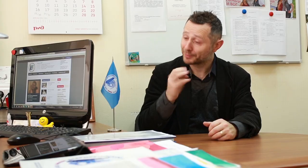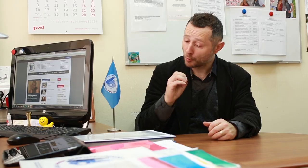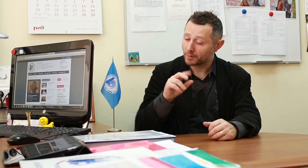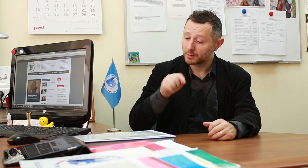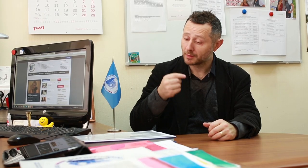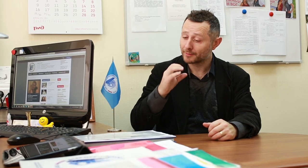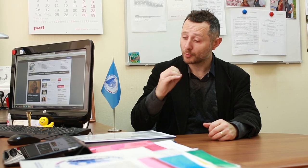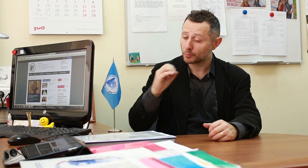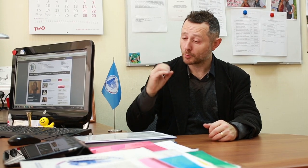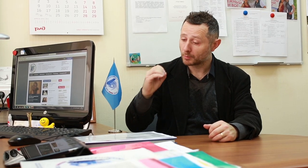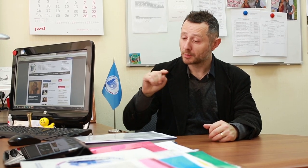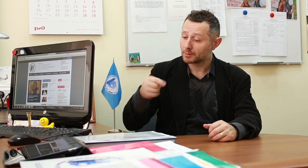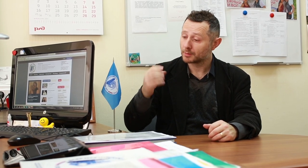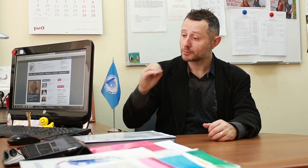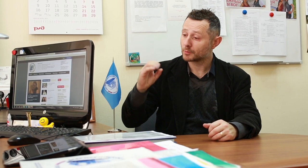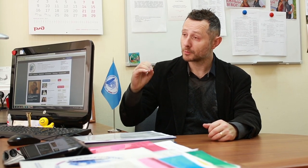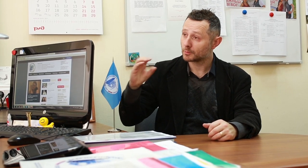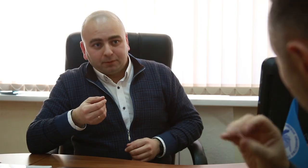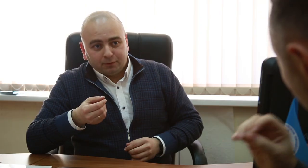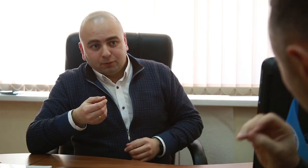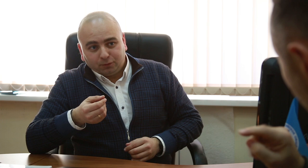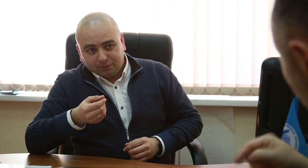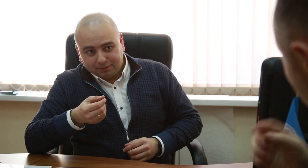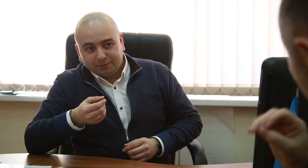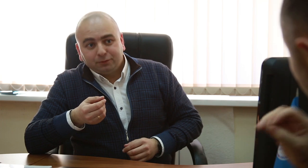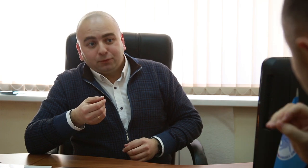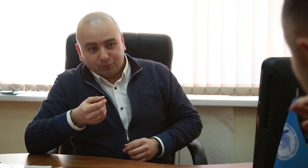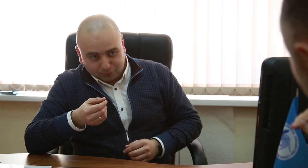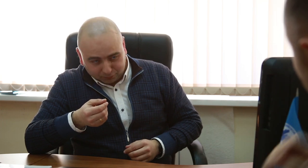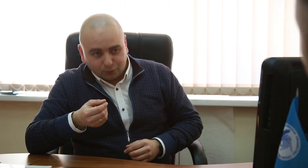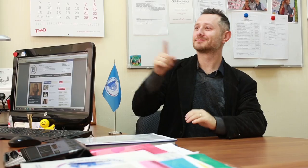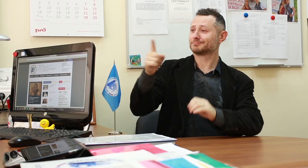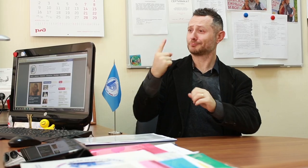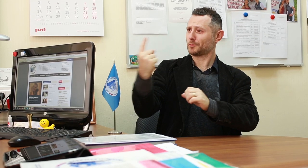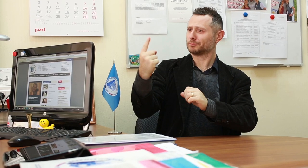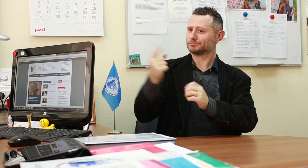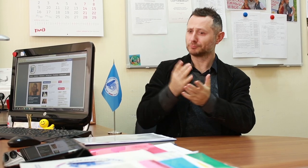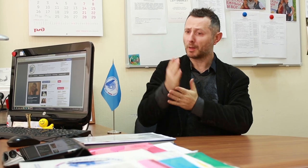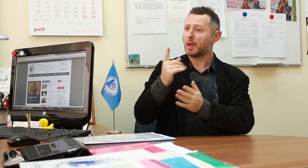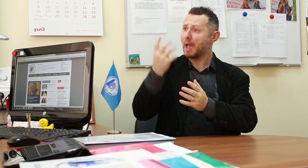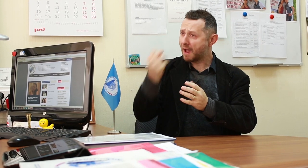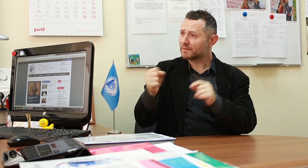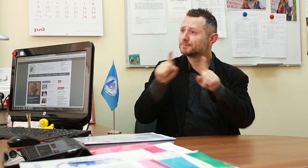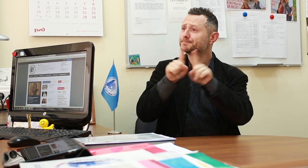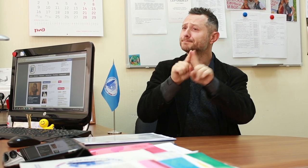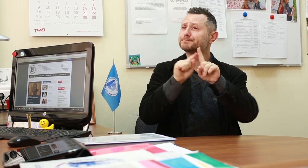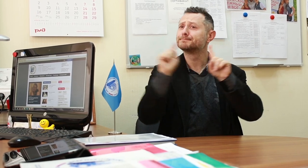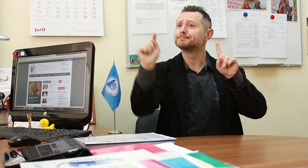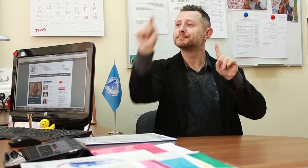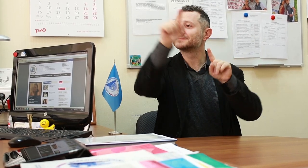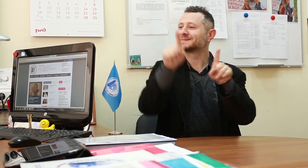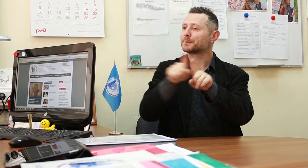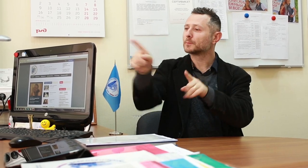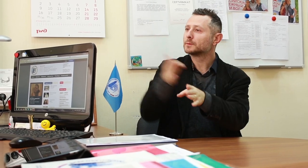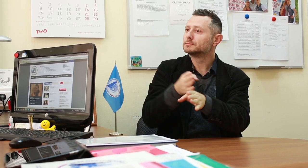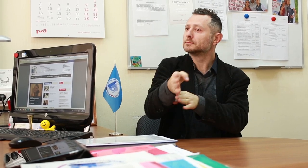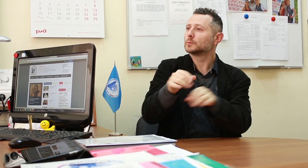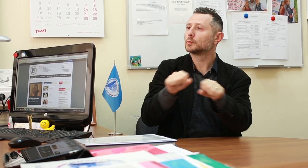Arkady: To clarify, that is 30,000,0000 rubles? Maksim: Yes, that is right. Arkady: Are you the only person in this field of employment or are there other Deaf